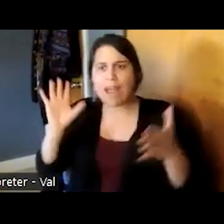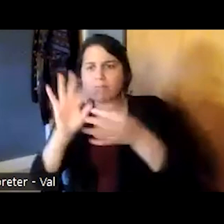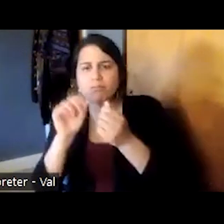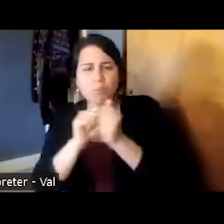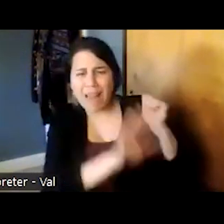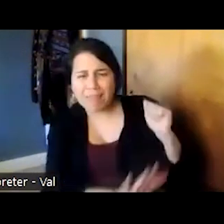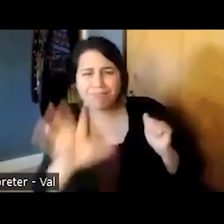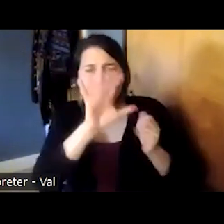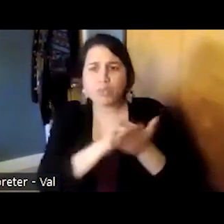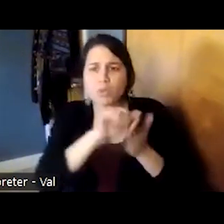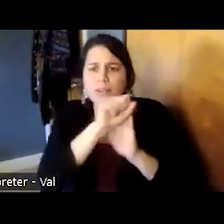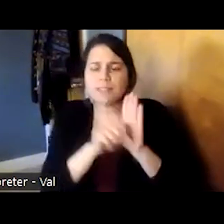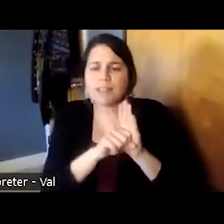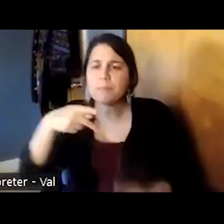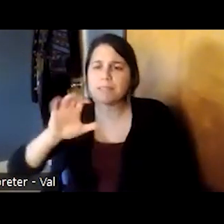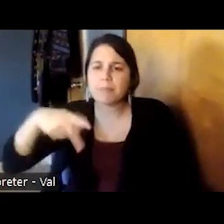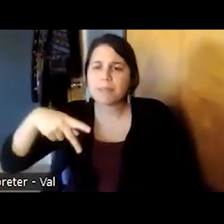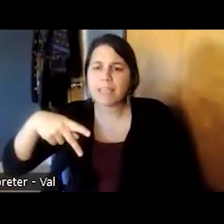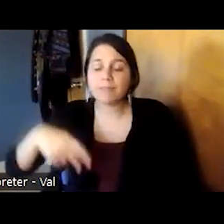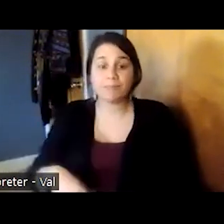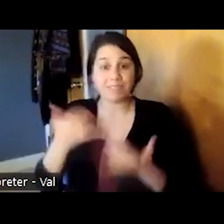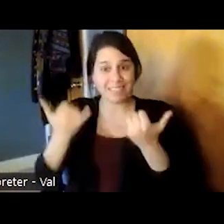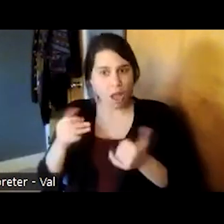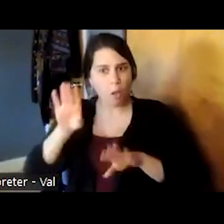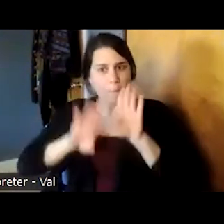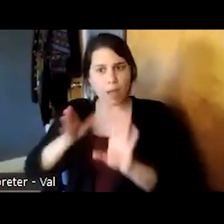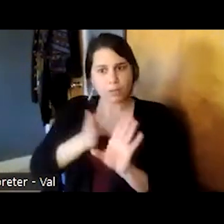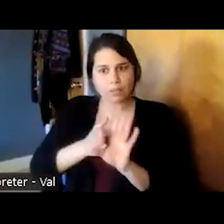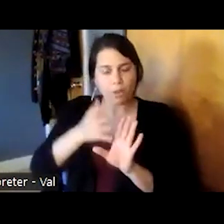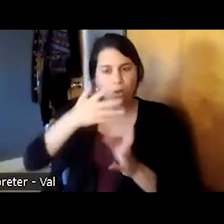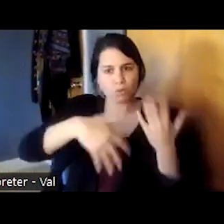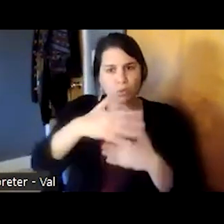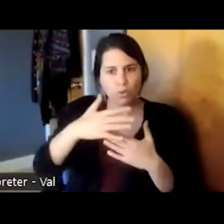but with our biopsychosocial lens we realized we could truly serve vulnerable